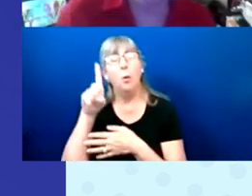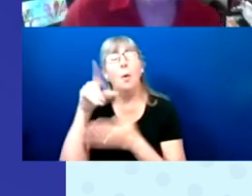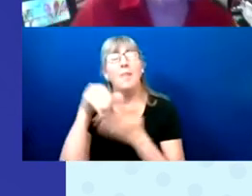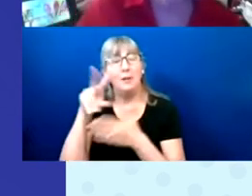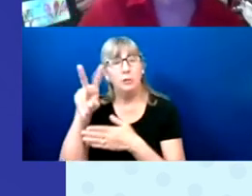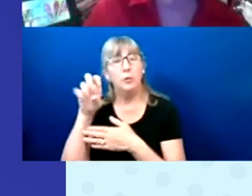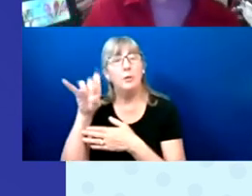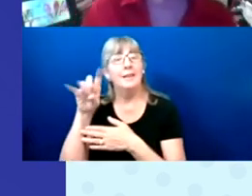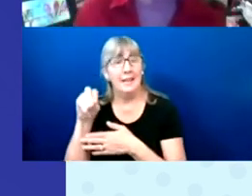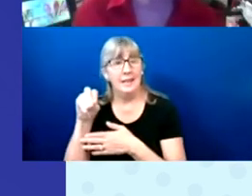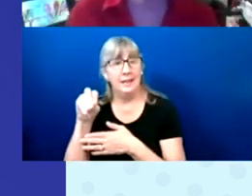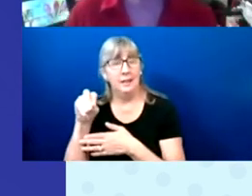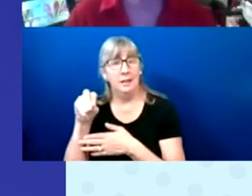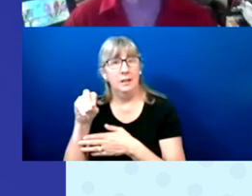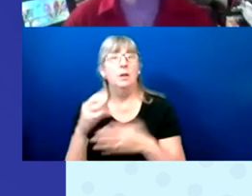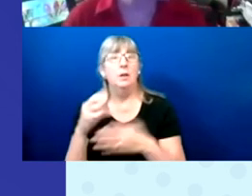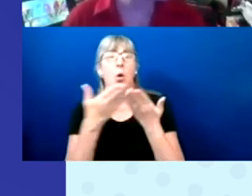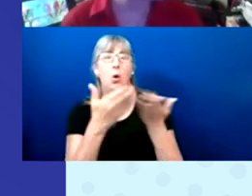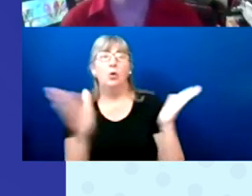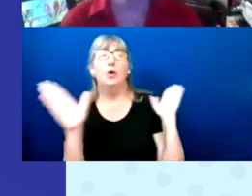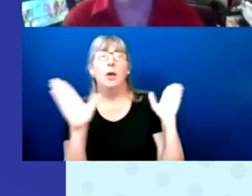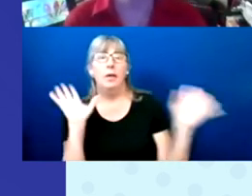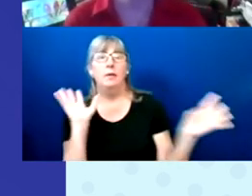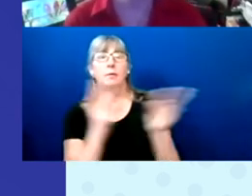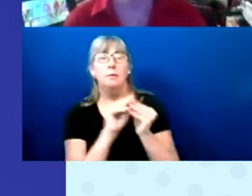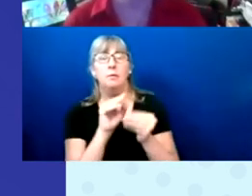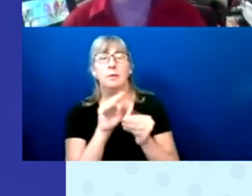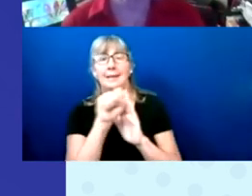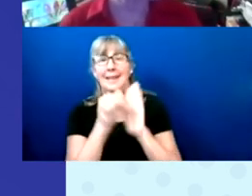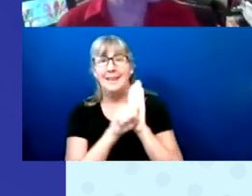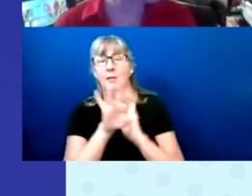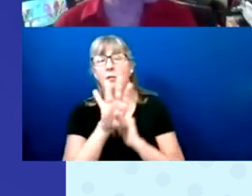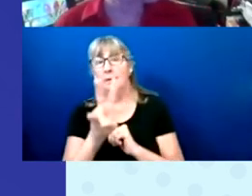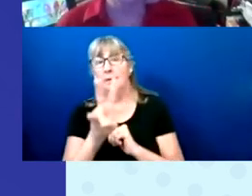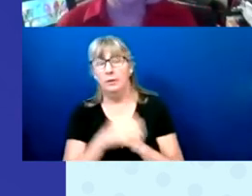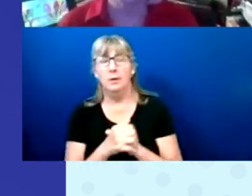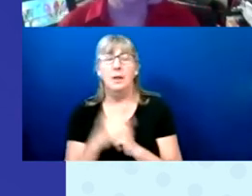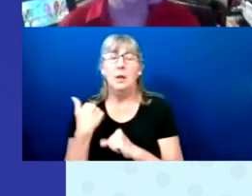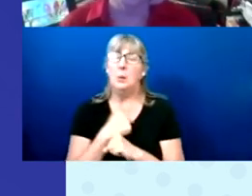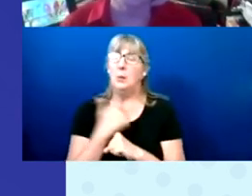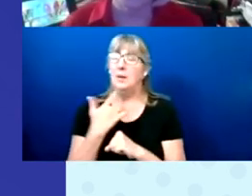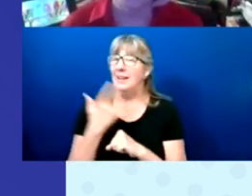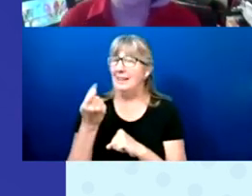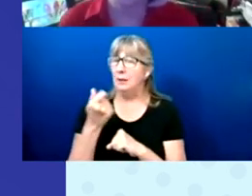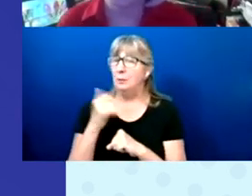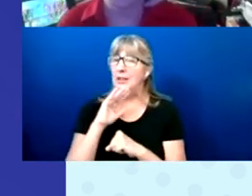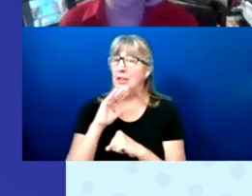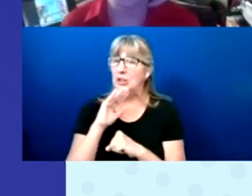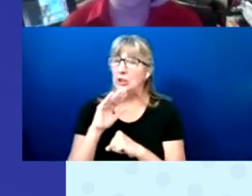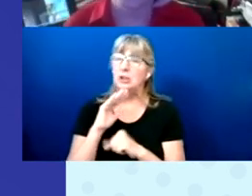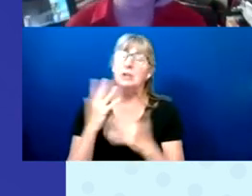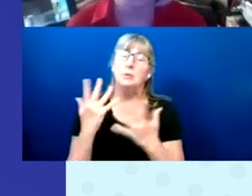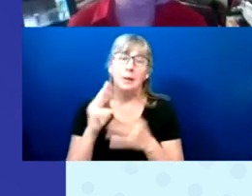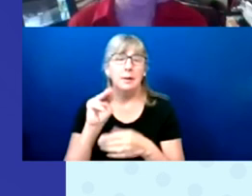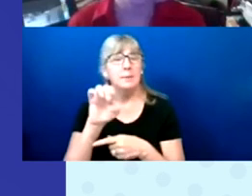We were a little bit discouraged with our number, but Michelle Bishop from NDRN said